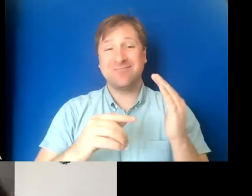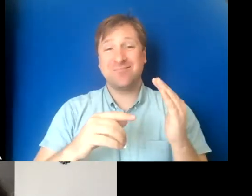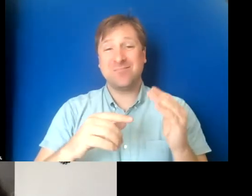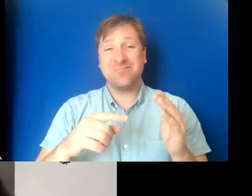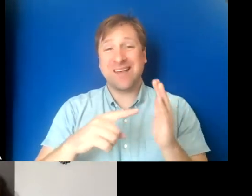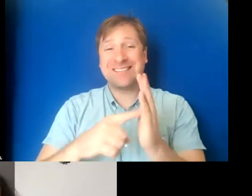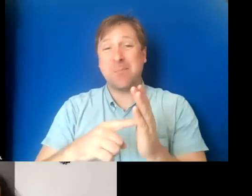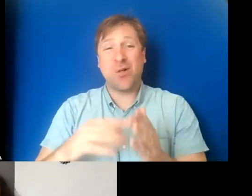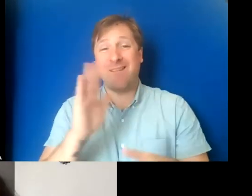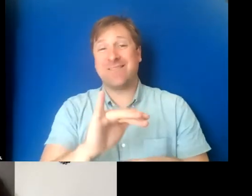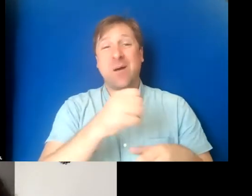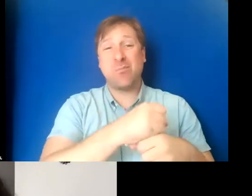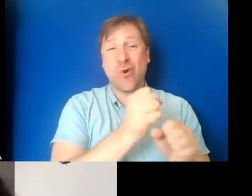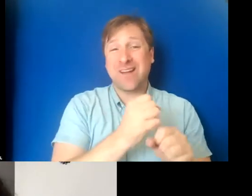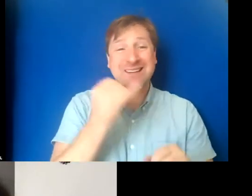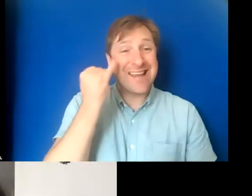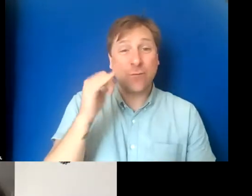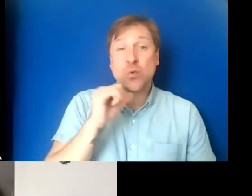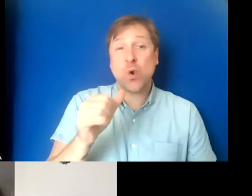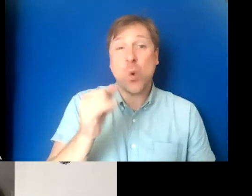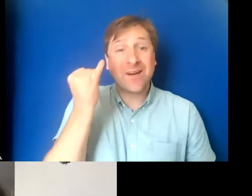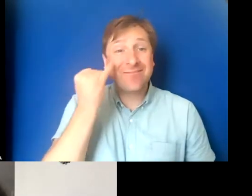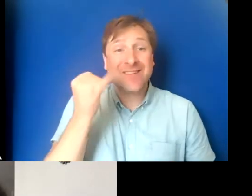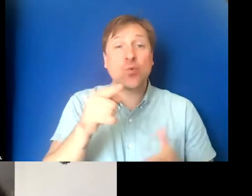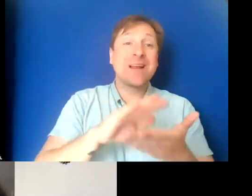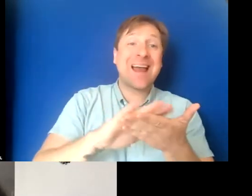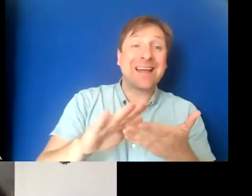Because if you don't, even though you're a nice person and a good person,